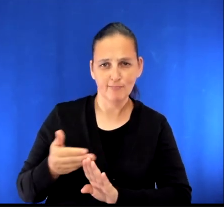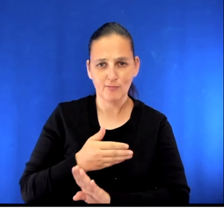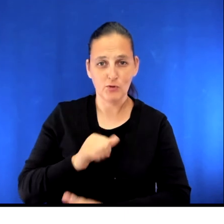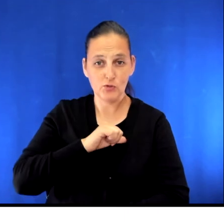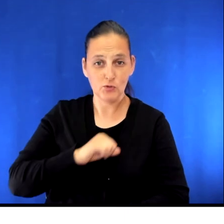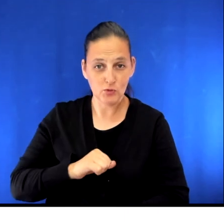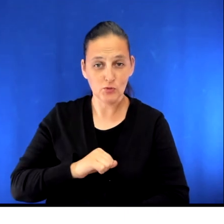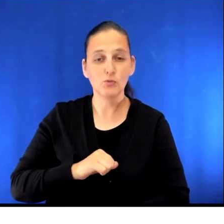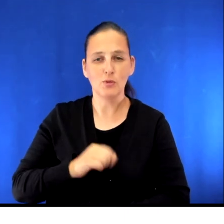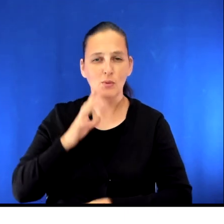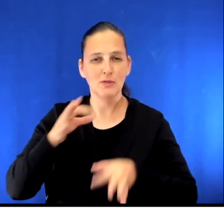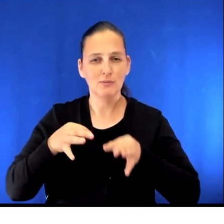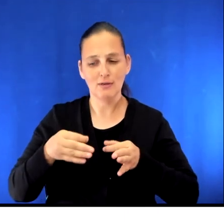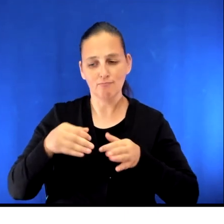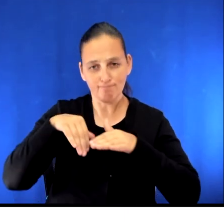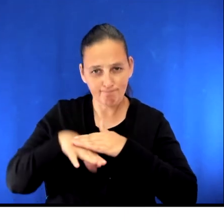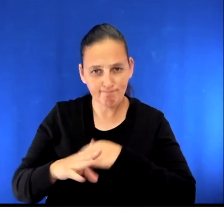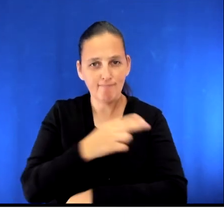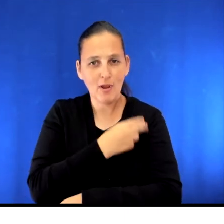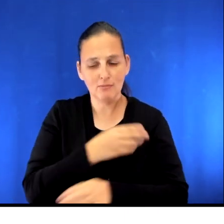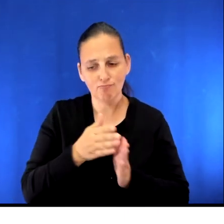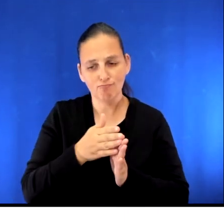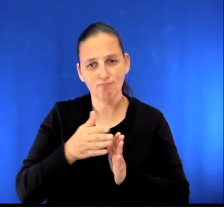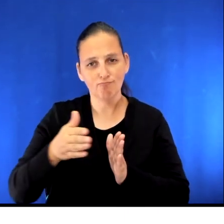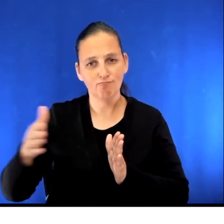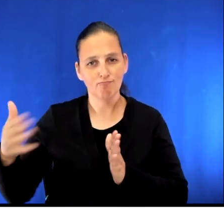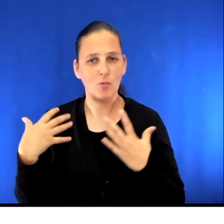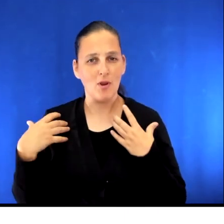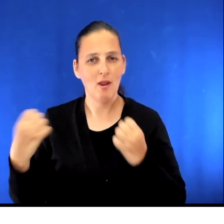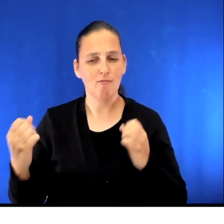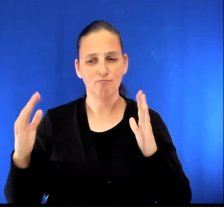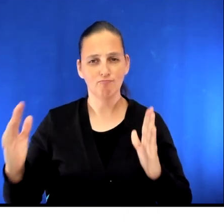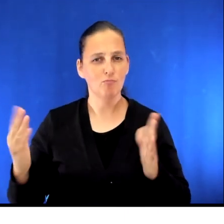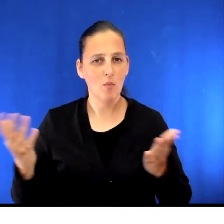and what to expect while you're admitted to the hospital and during your recovery afterwards.